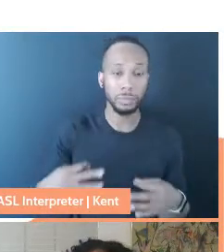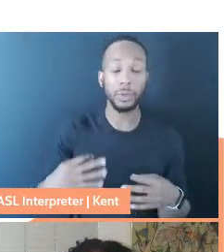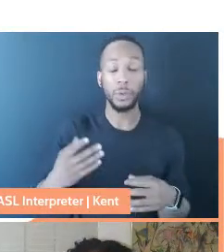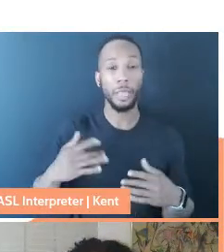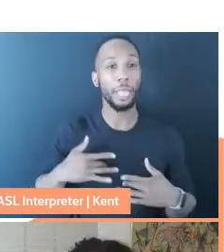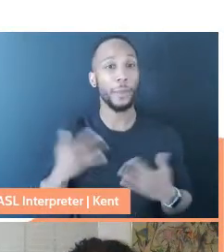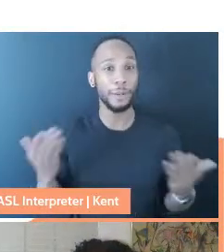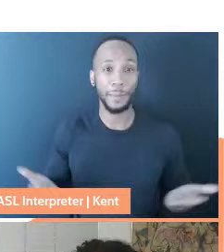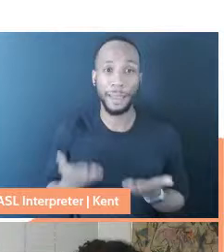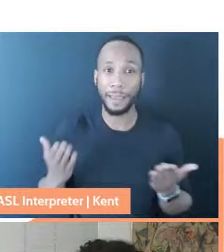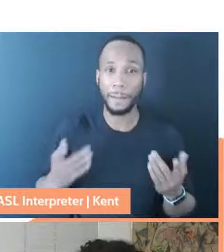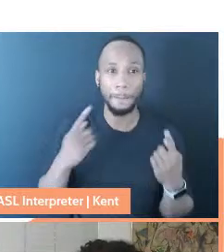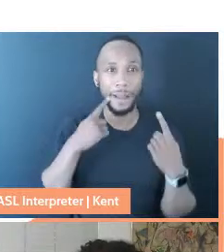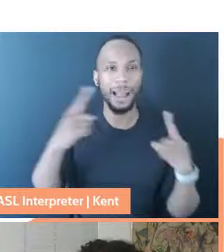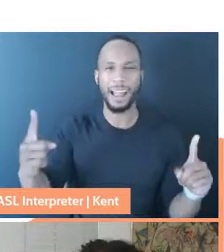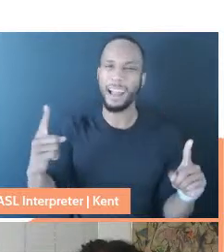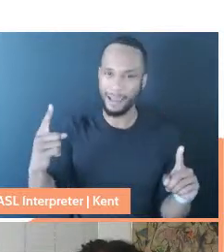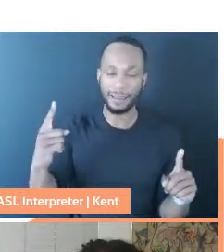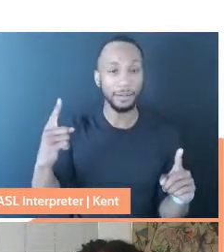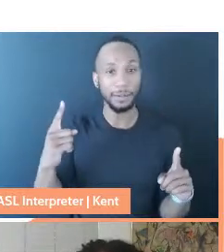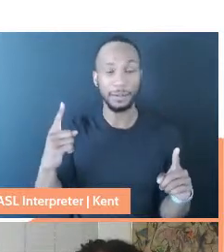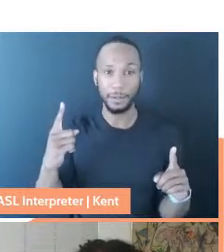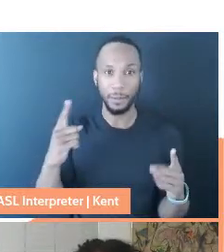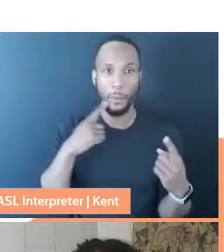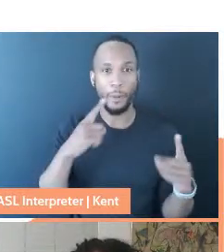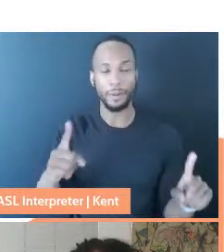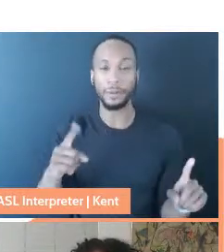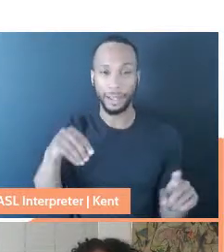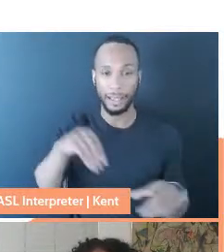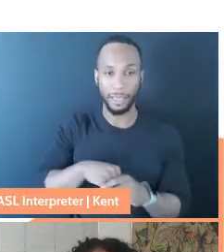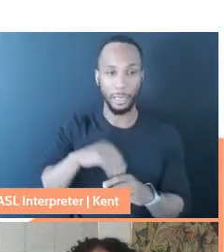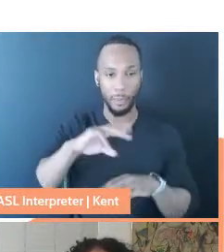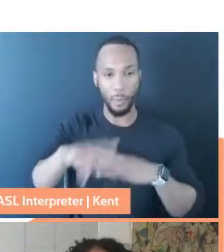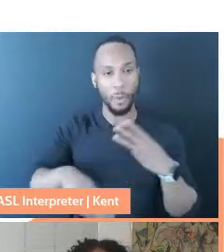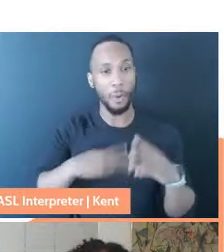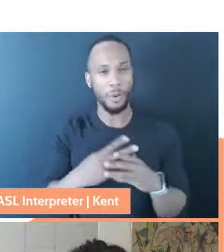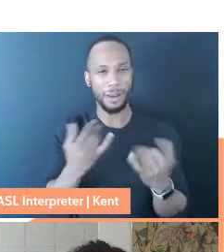finally be having this work out in the world. I'm going to get us into our panel. My name is